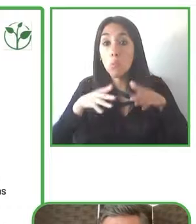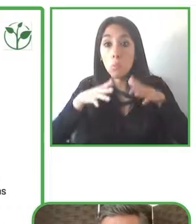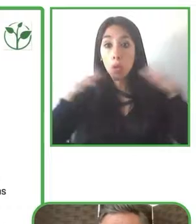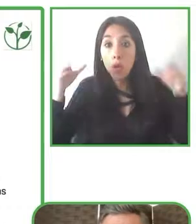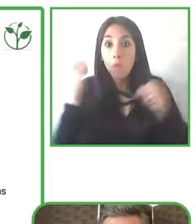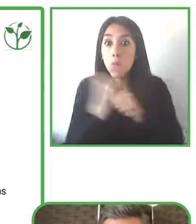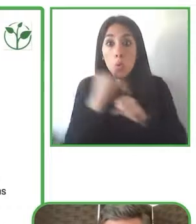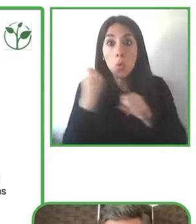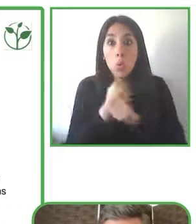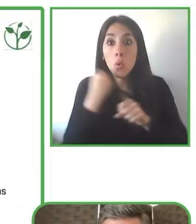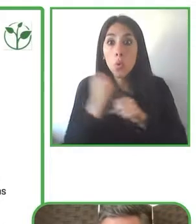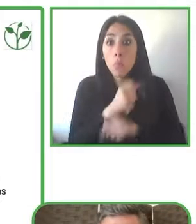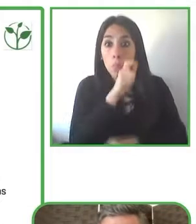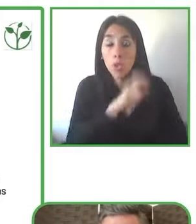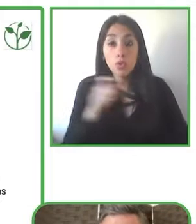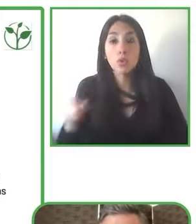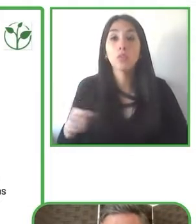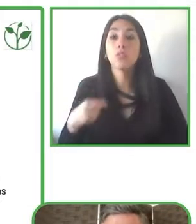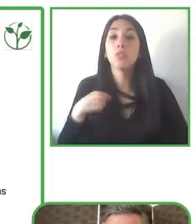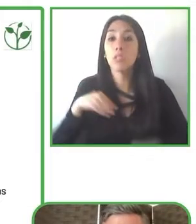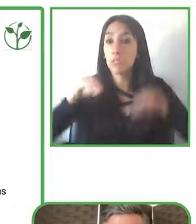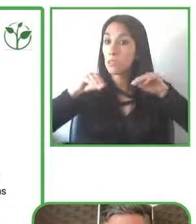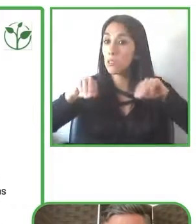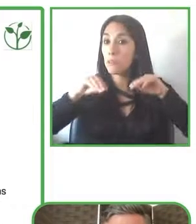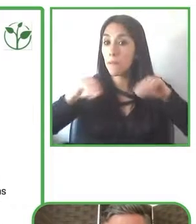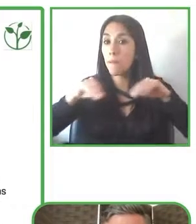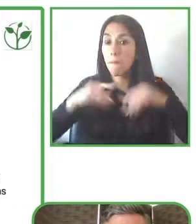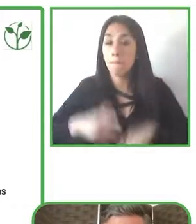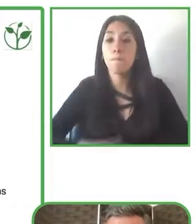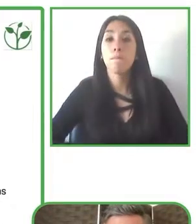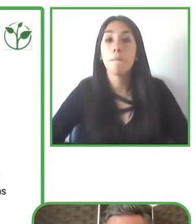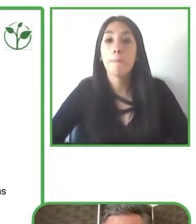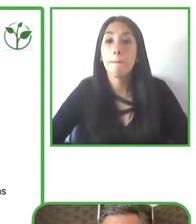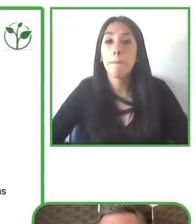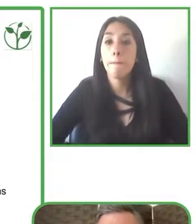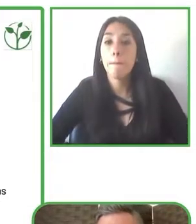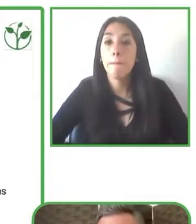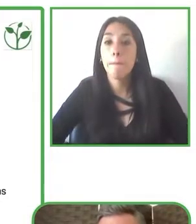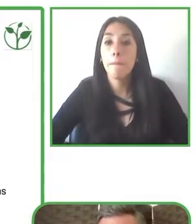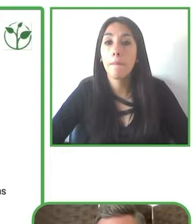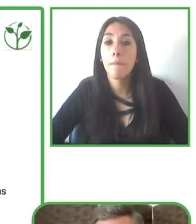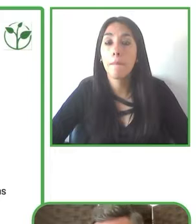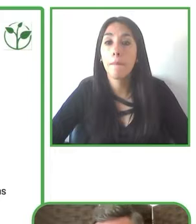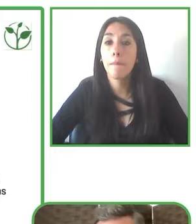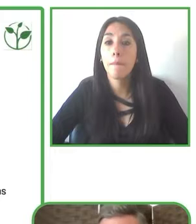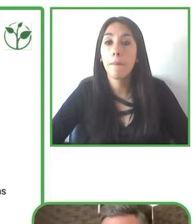of their homes to on accessibility and the importance of accessibility.